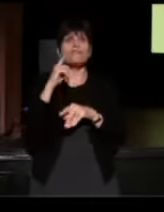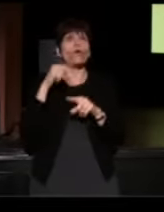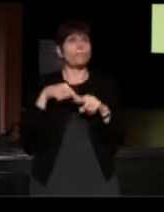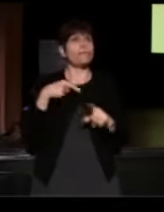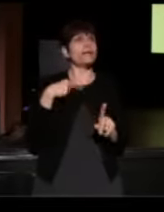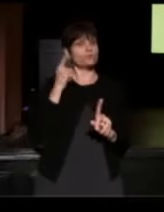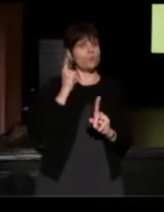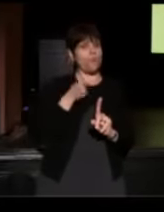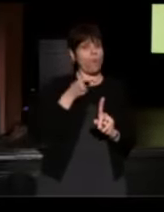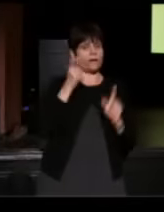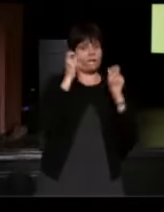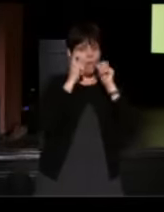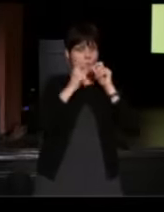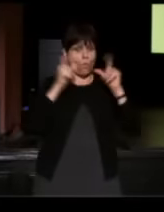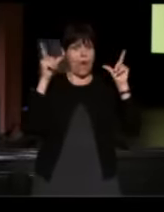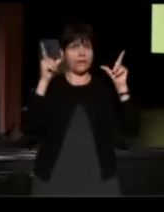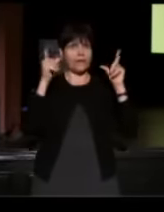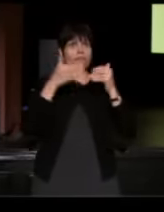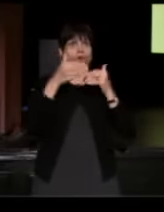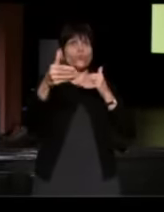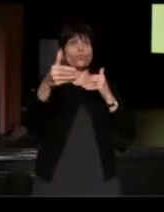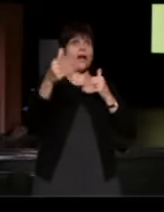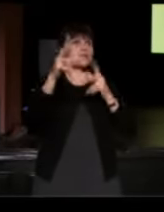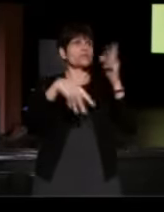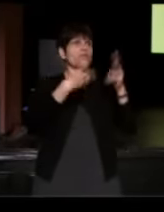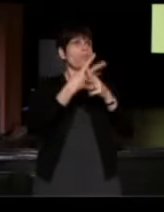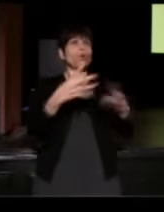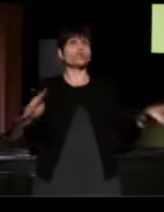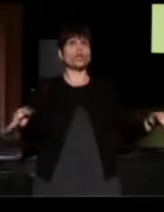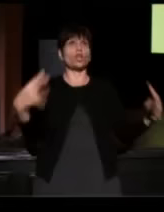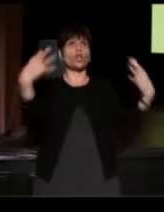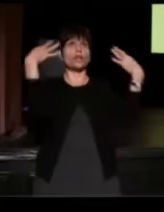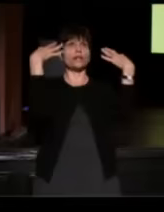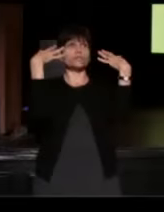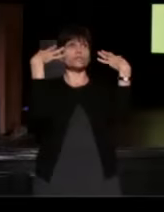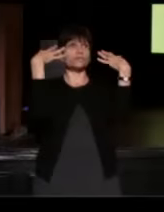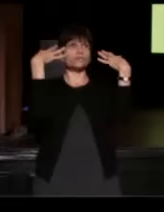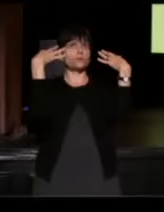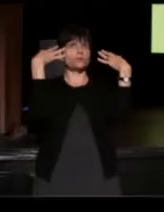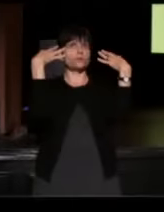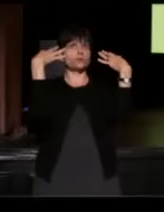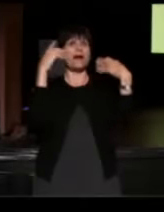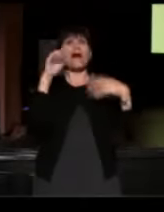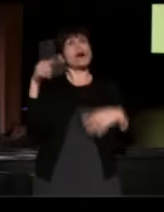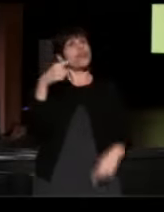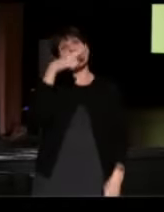to how the rest of the world is going to look at you. I was just another black face in the streets